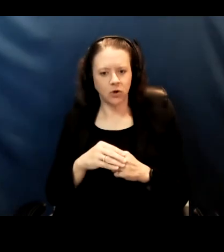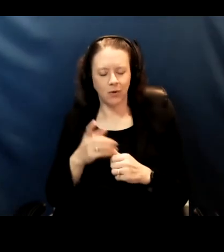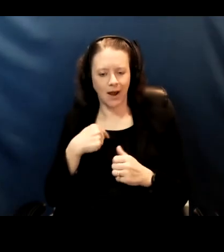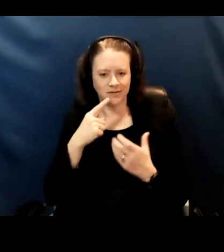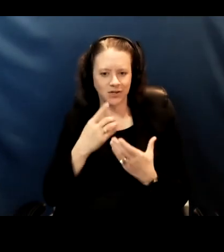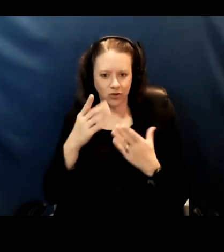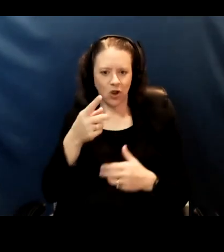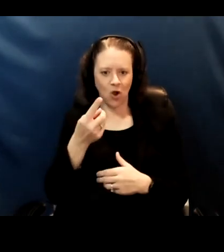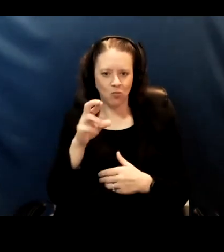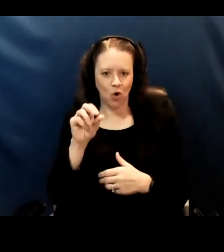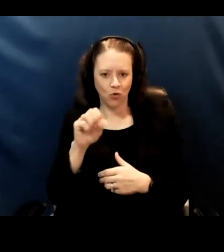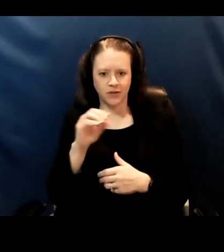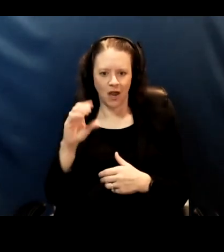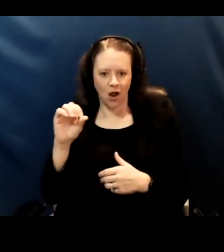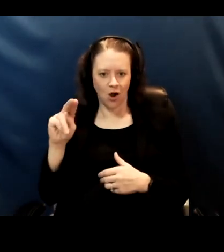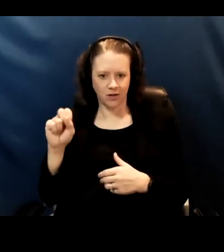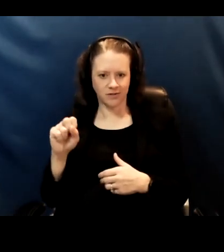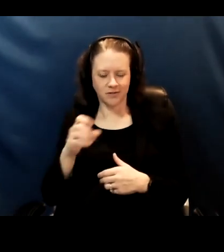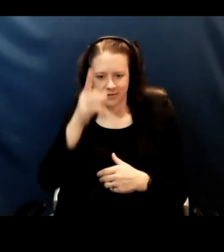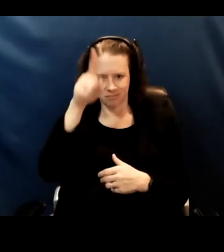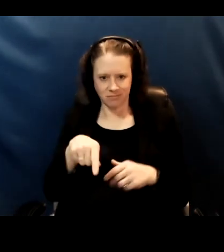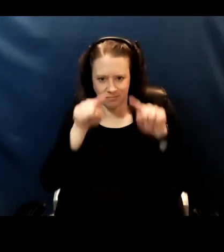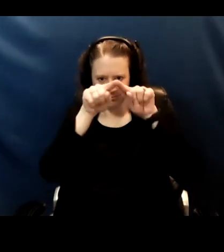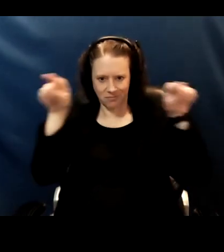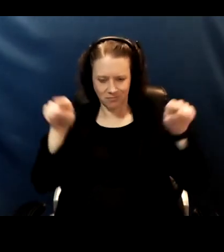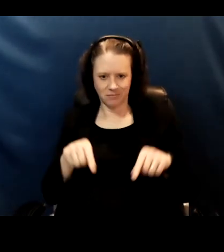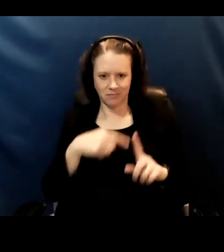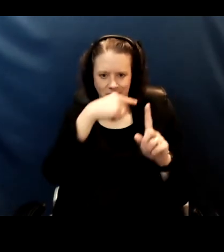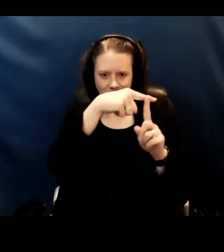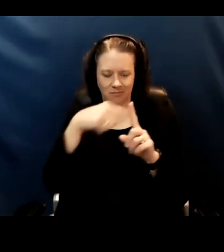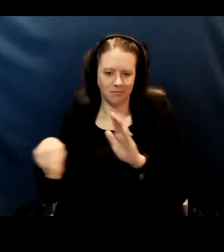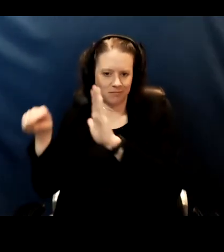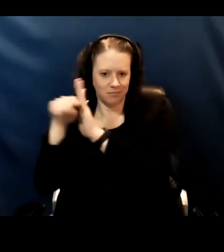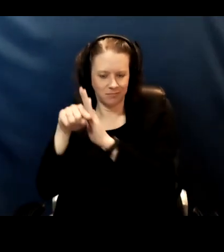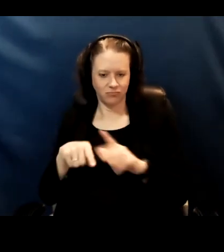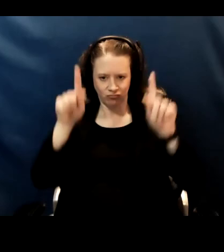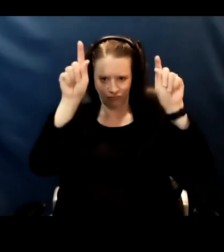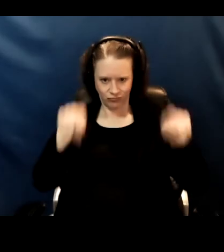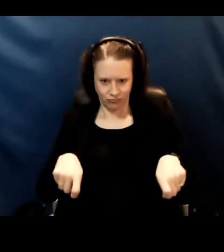write the risks, write the benefits, make a decision and then feel good about the decision you made